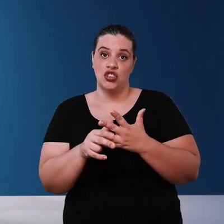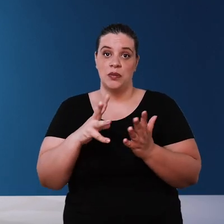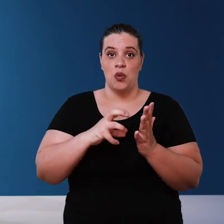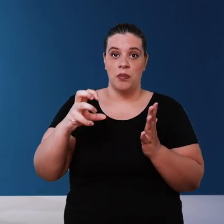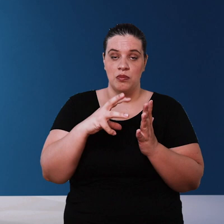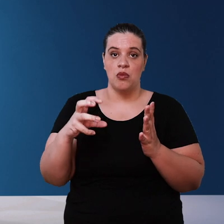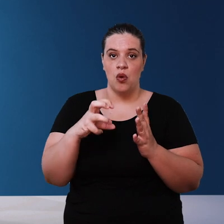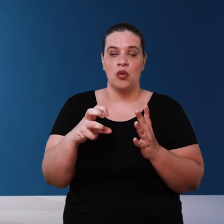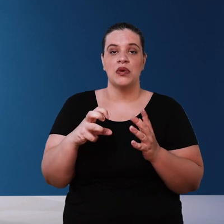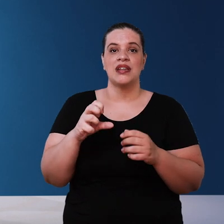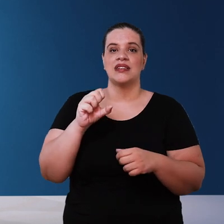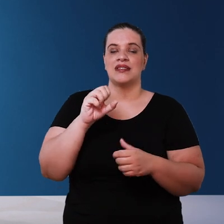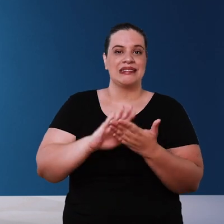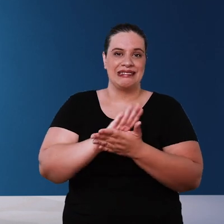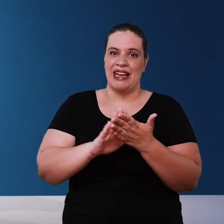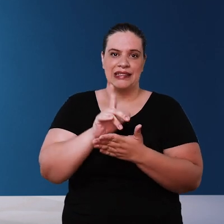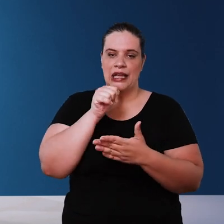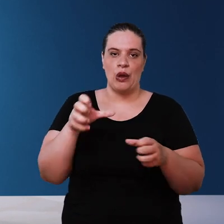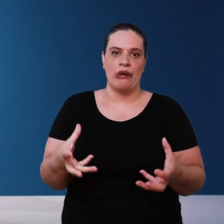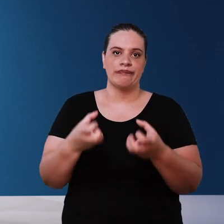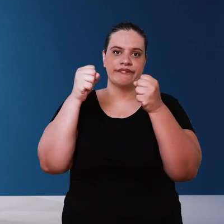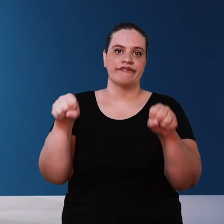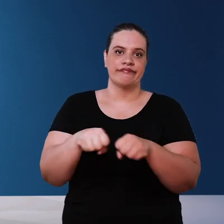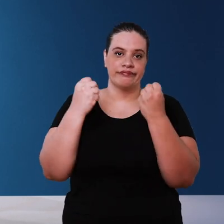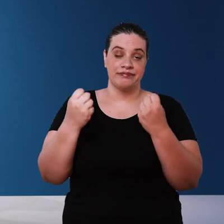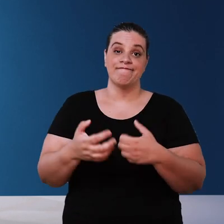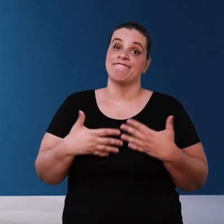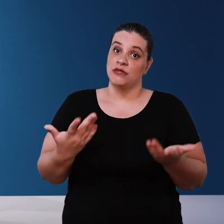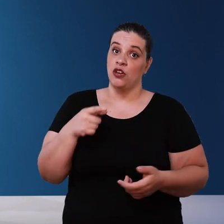that burn if they operate dry then six it was your case it is interesting you have